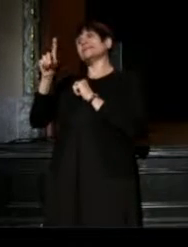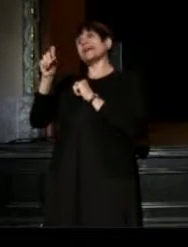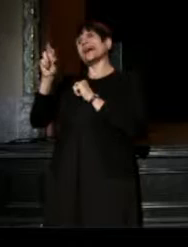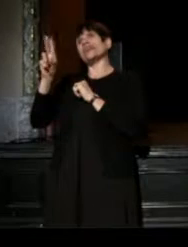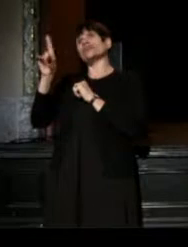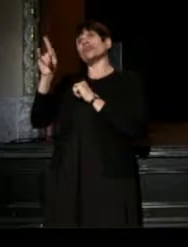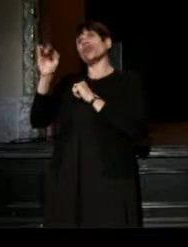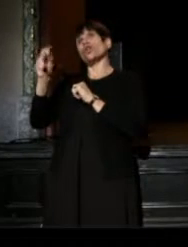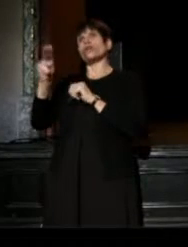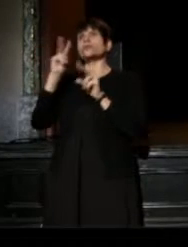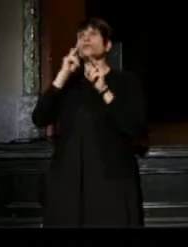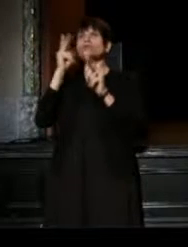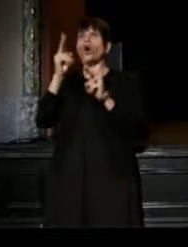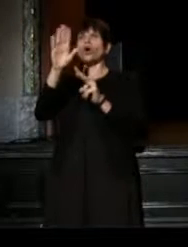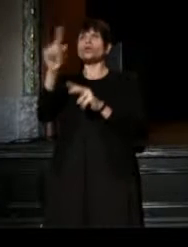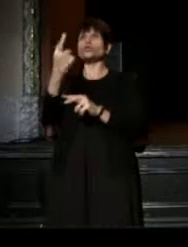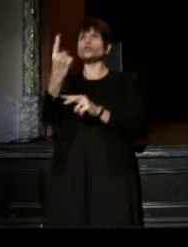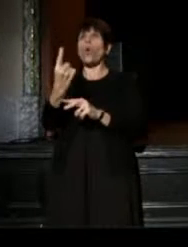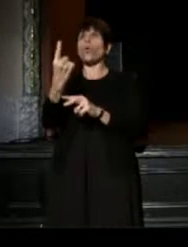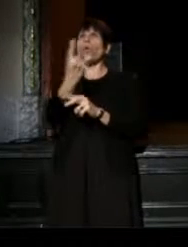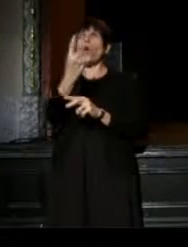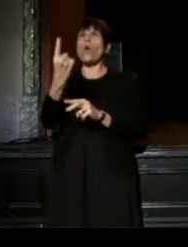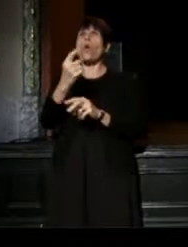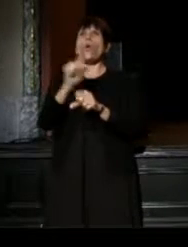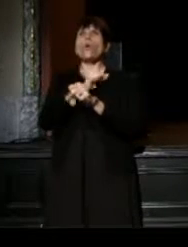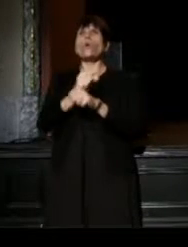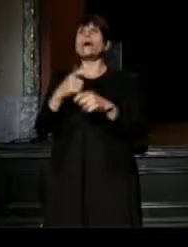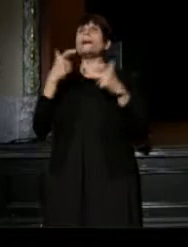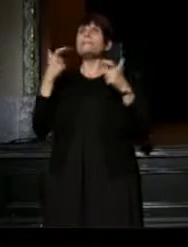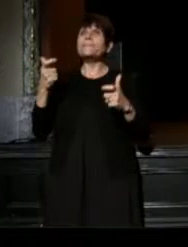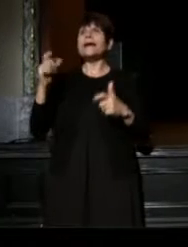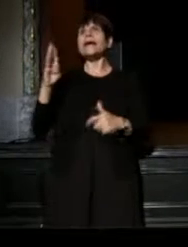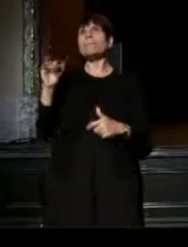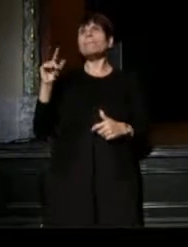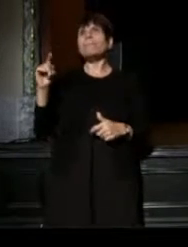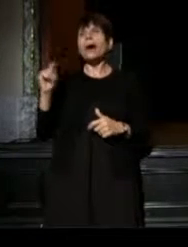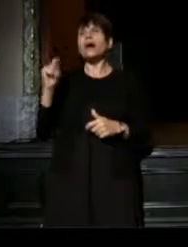her mesmerizing solo work, "Big Butt Girls, Hard Headed Women".